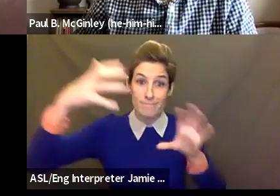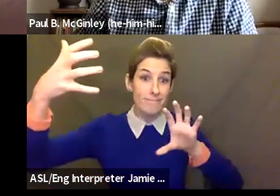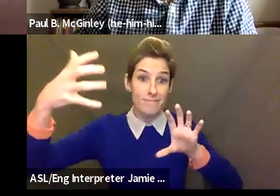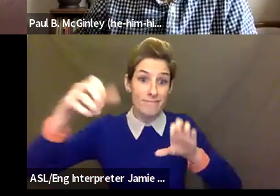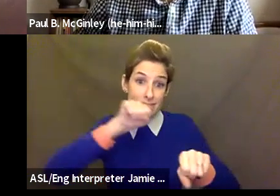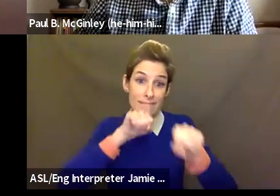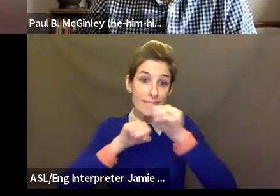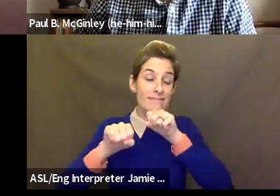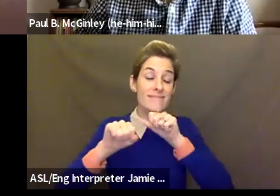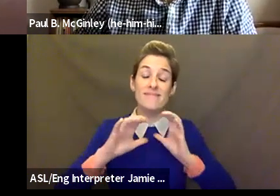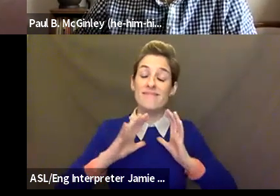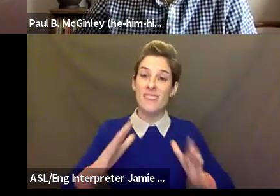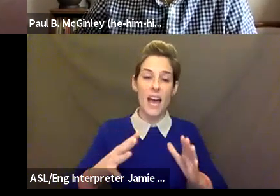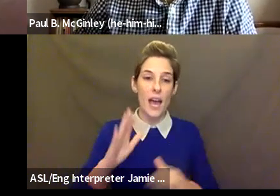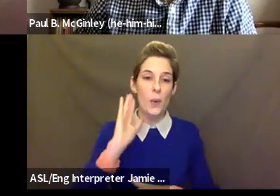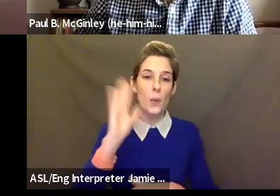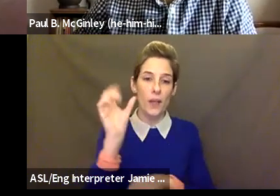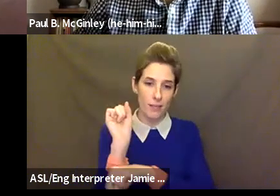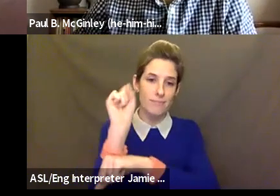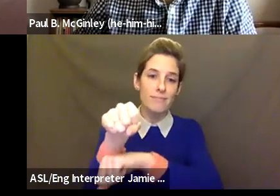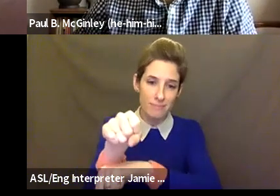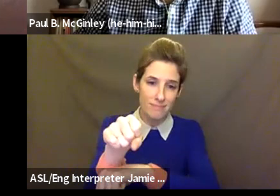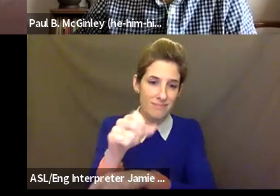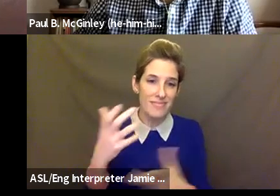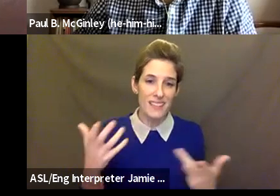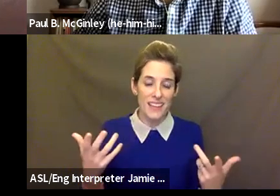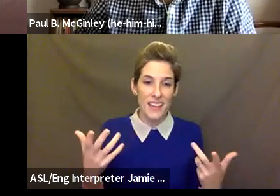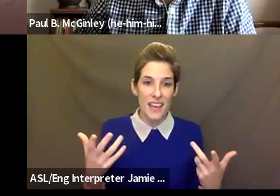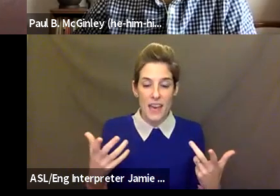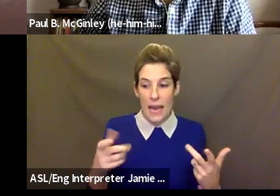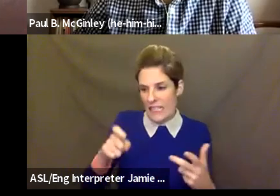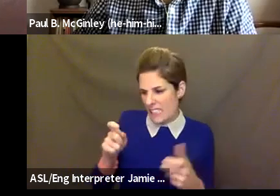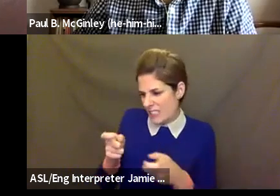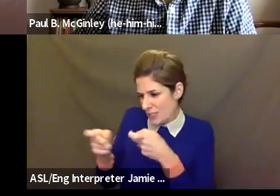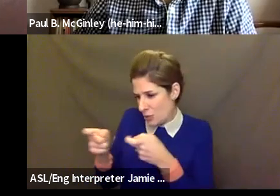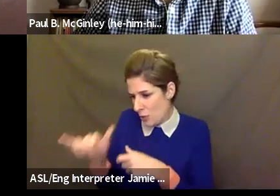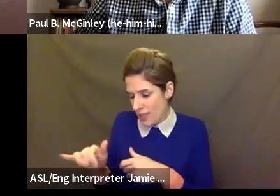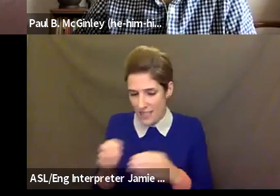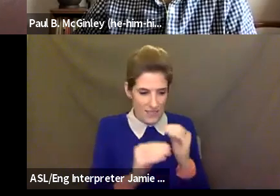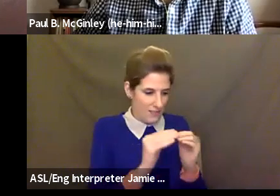to be able to just know that we are all finagling, "Oh, wait, I have to get this button. Oh, wait, I have to do this. And